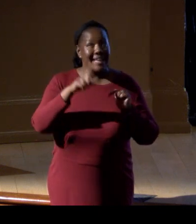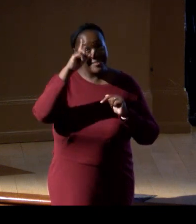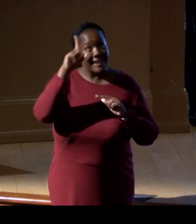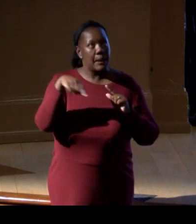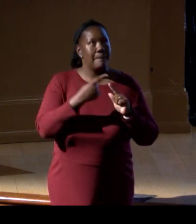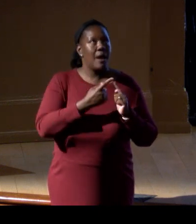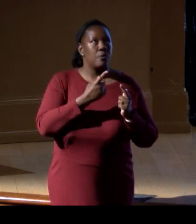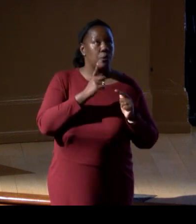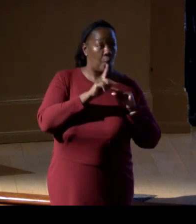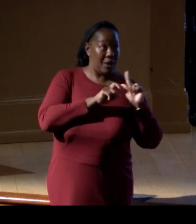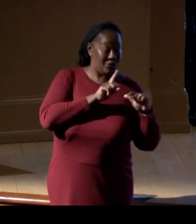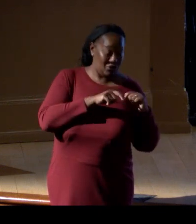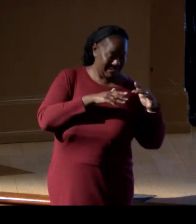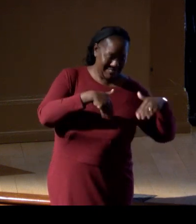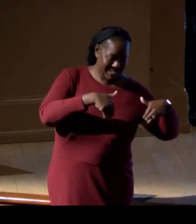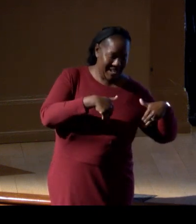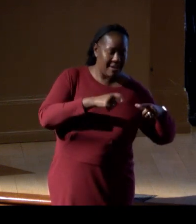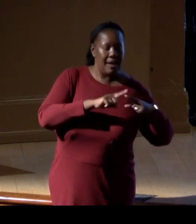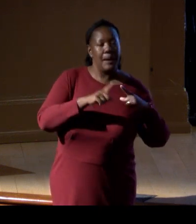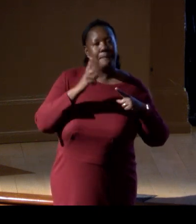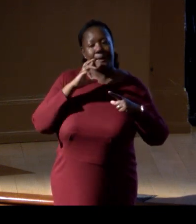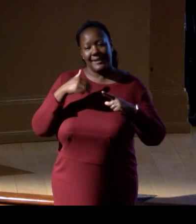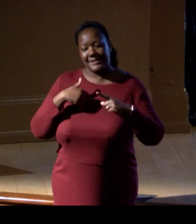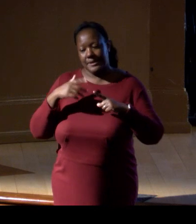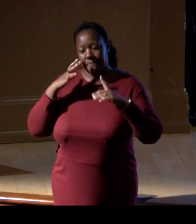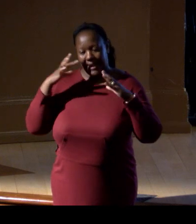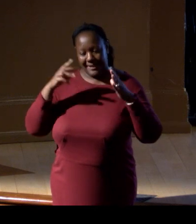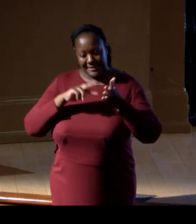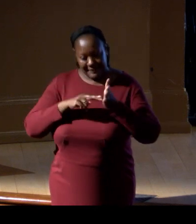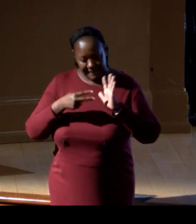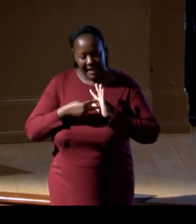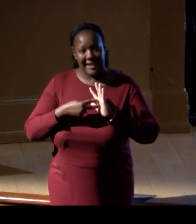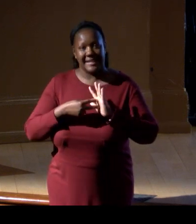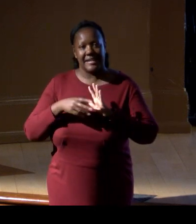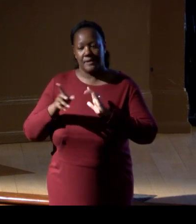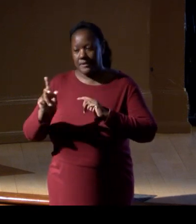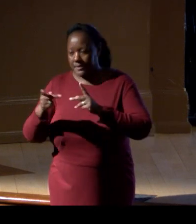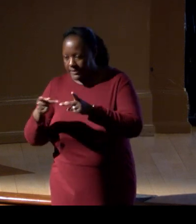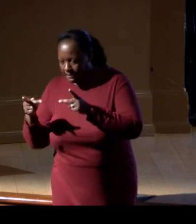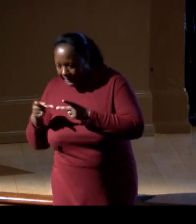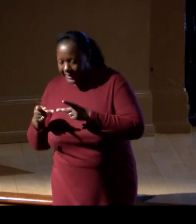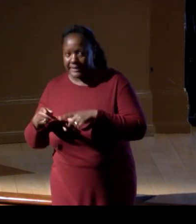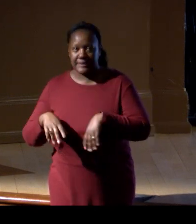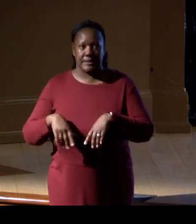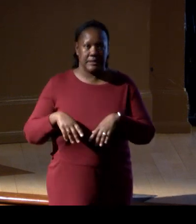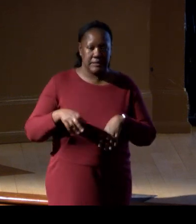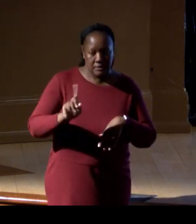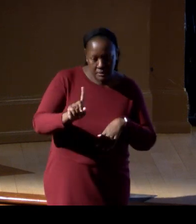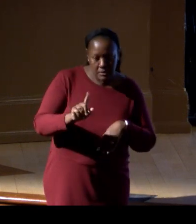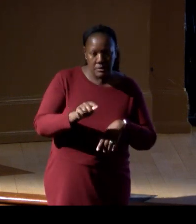but identifying patterns and identifying places are going to open up new lines of research for sure.